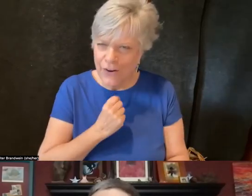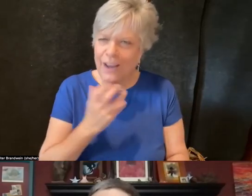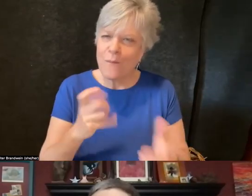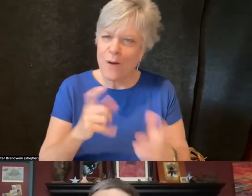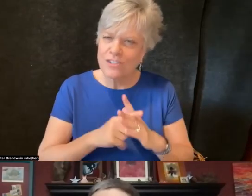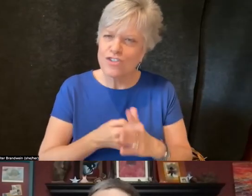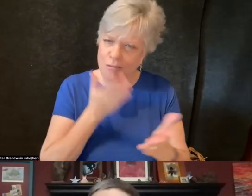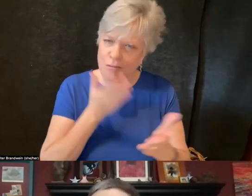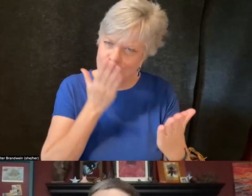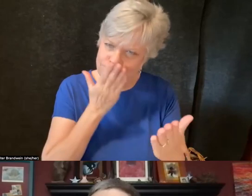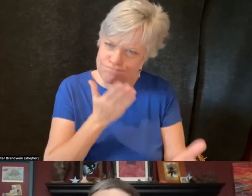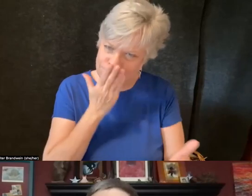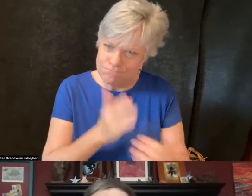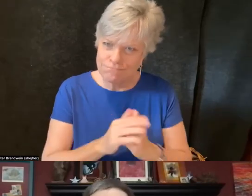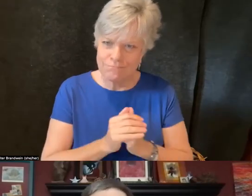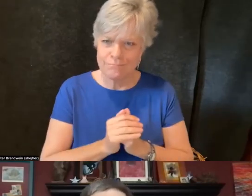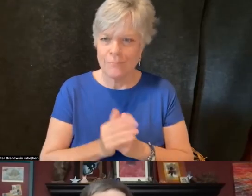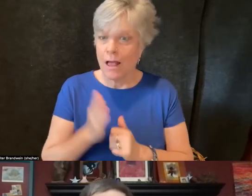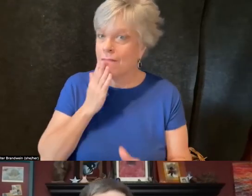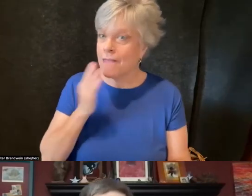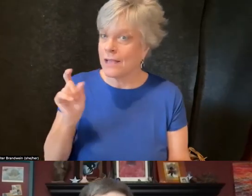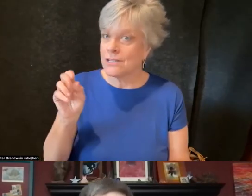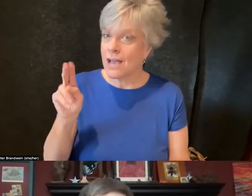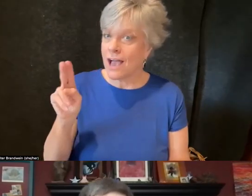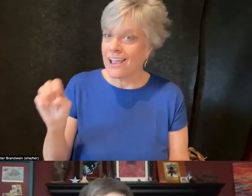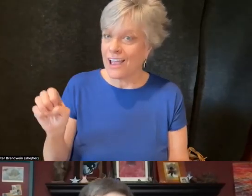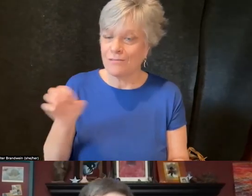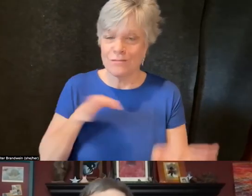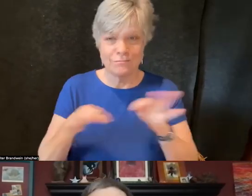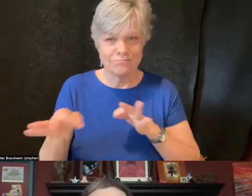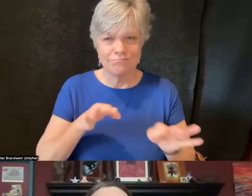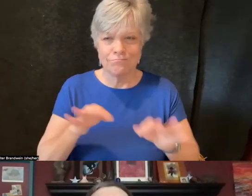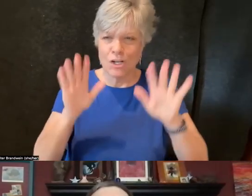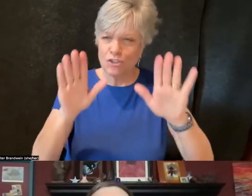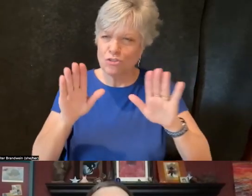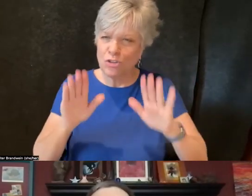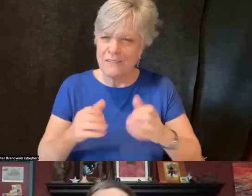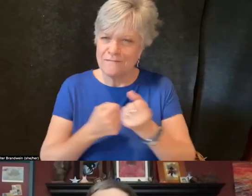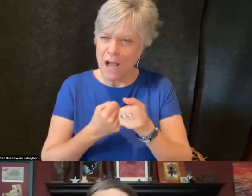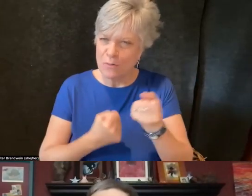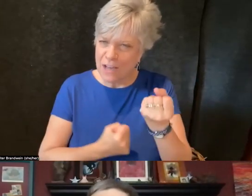I thank Diane for laying such a great foundation and providing background